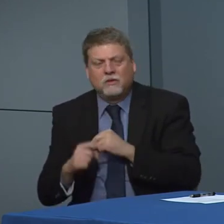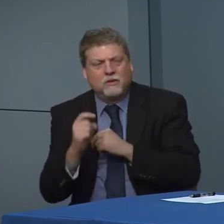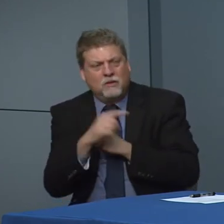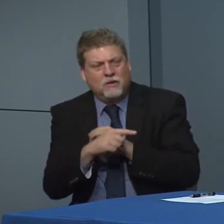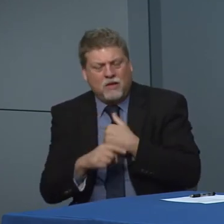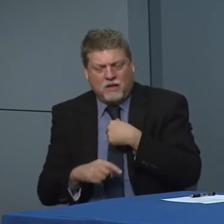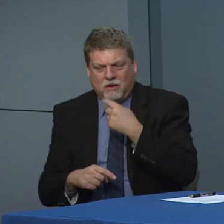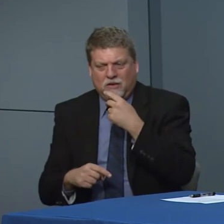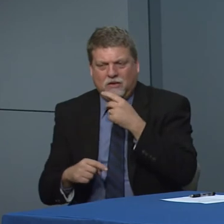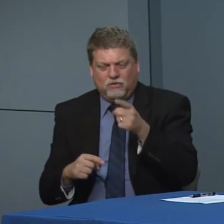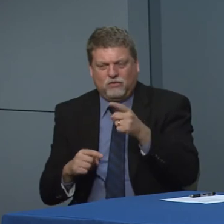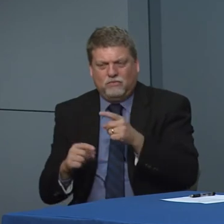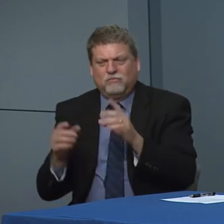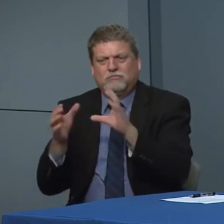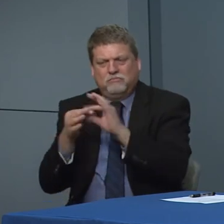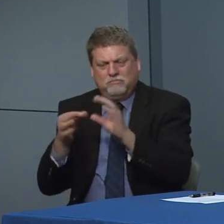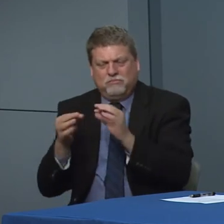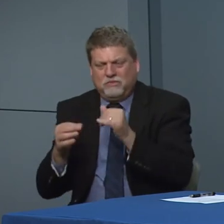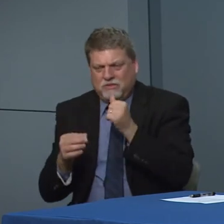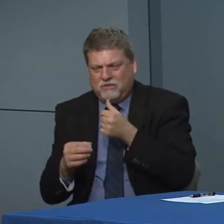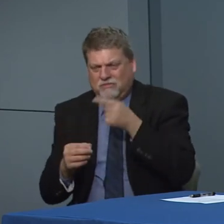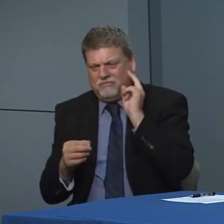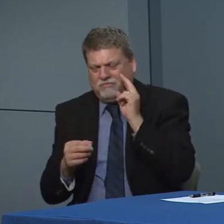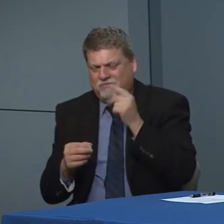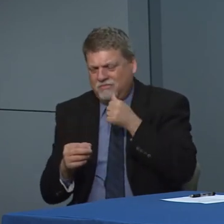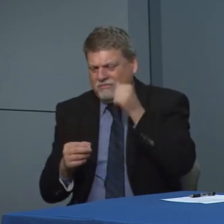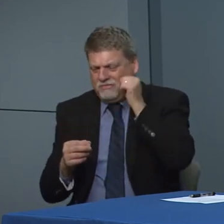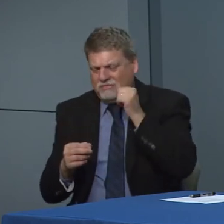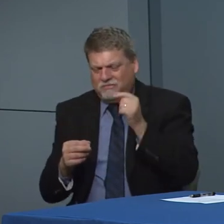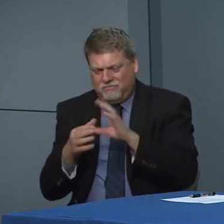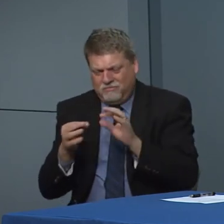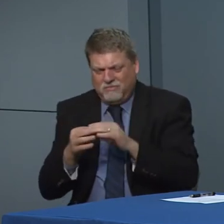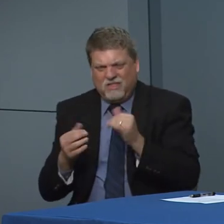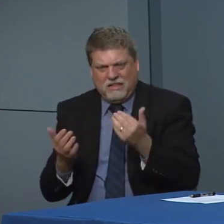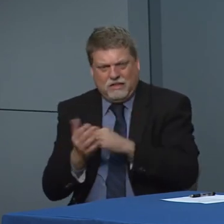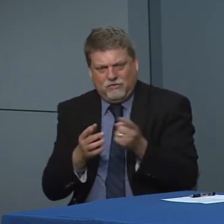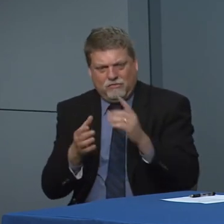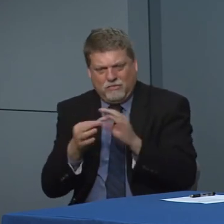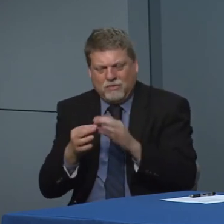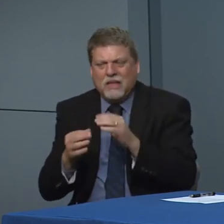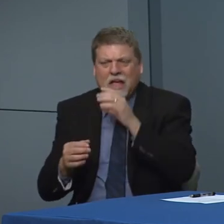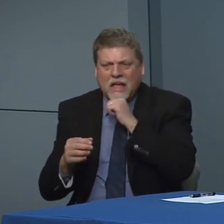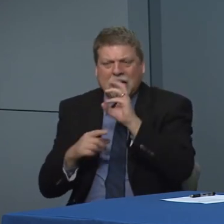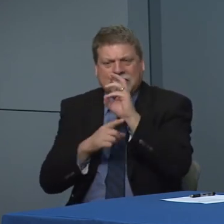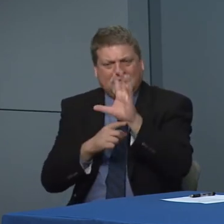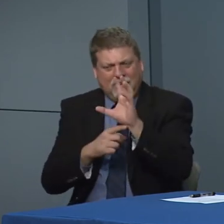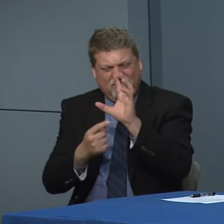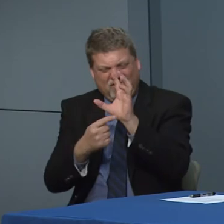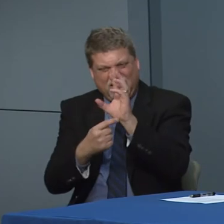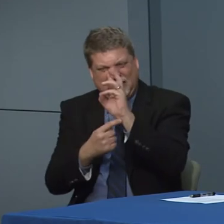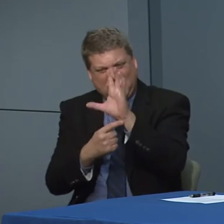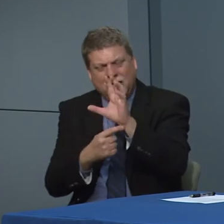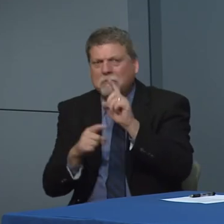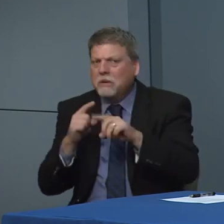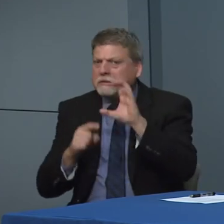The other day of the news coverage and repeated again today apologize on that. The age 65.